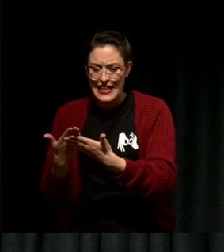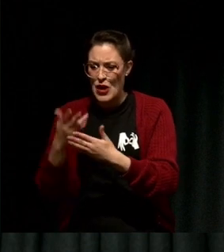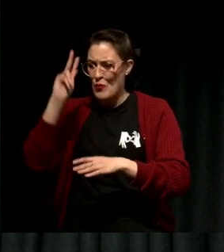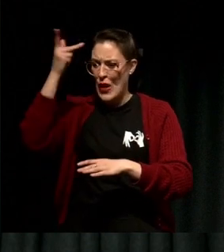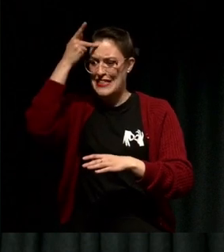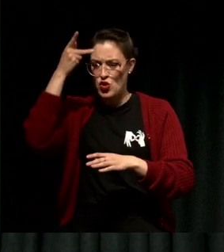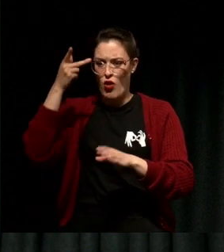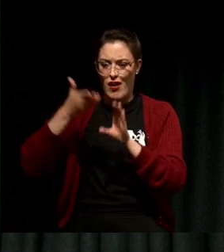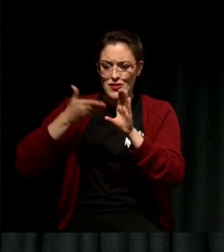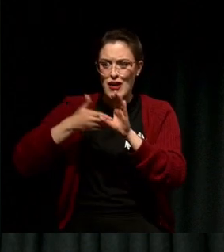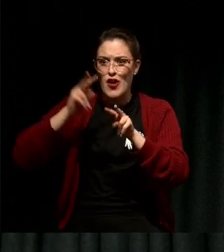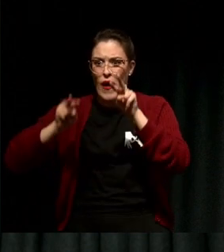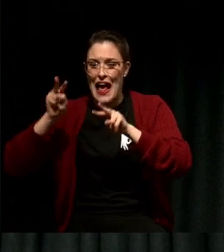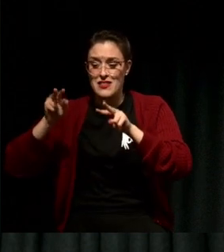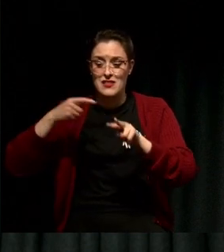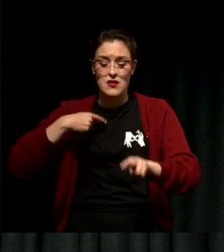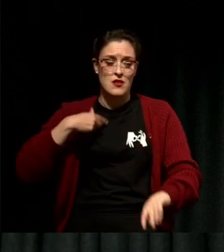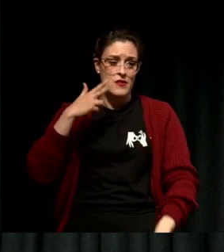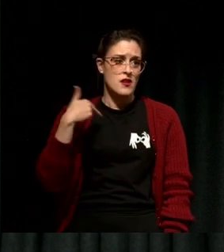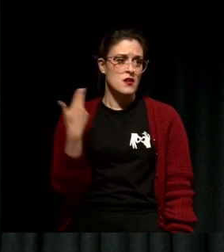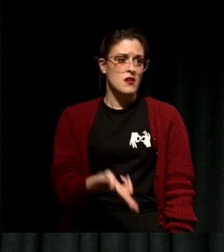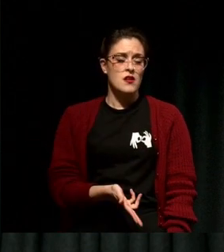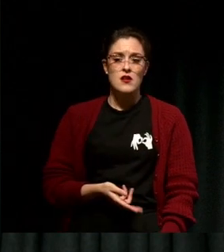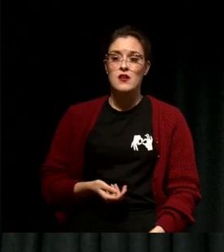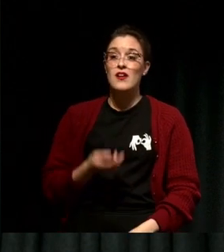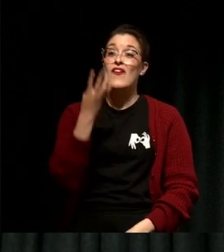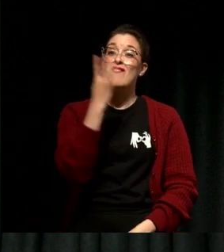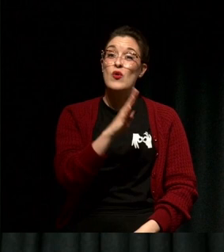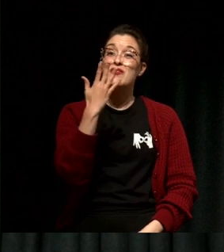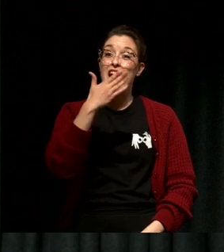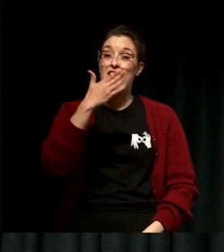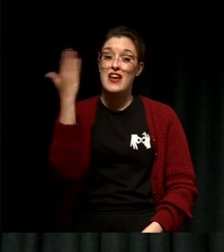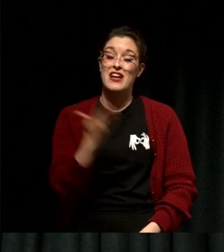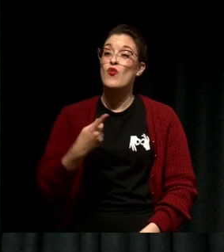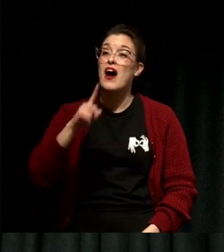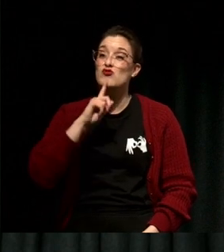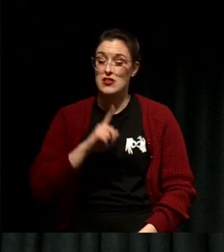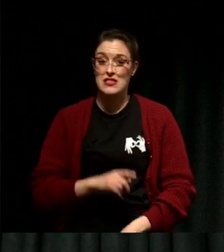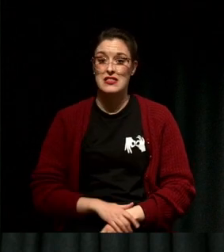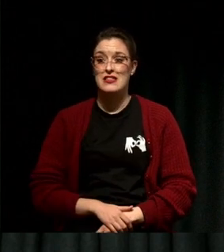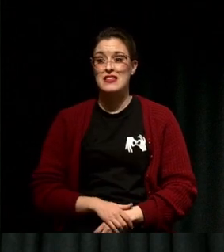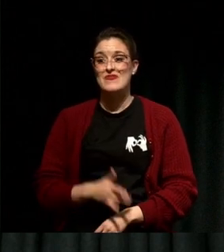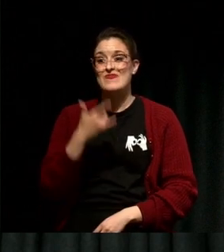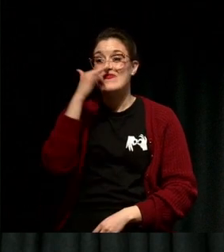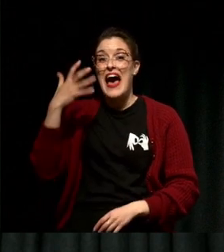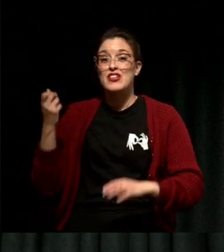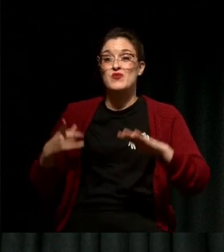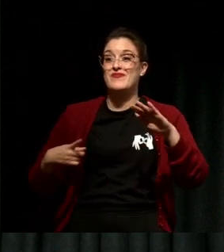I got a 45% on that exam and I had to leave Australia.